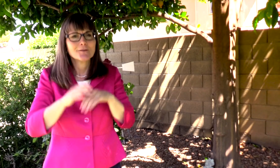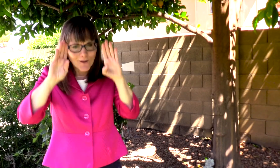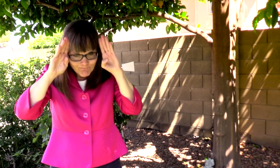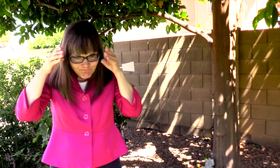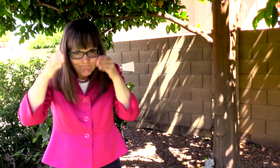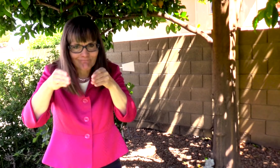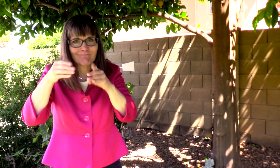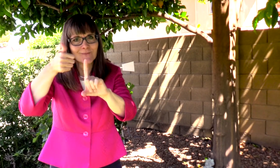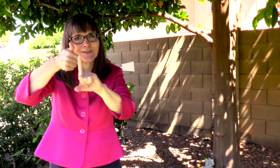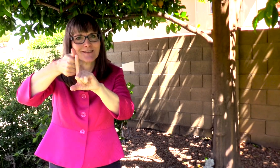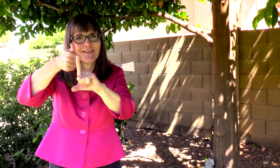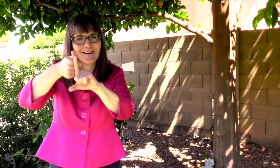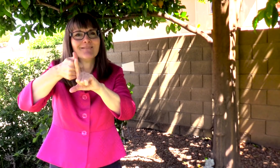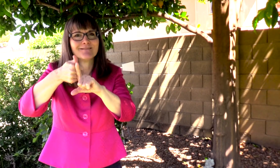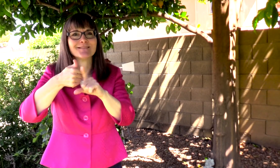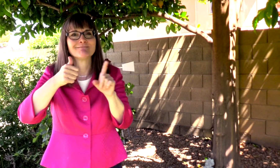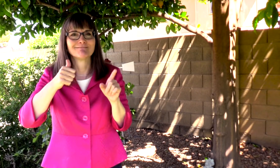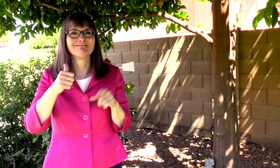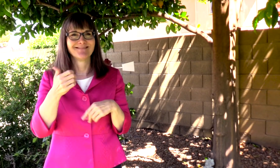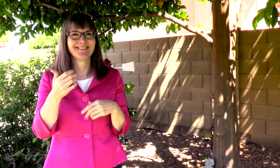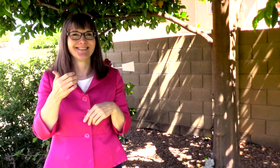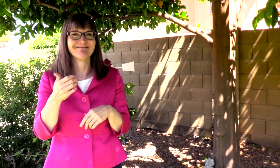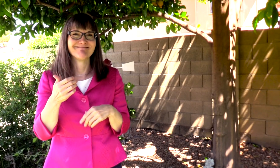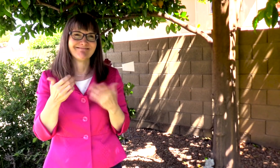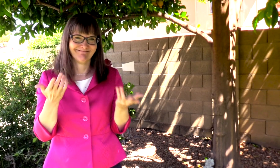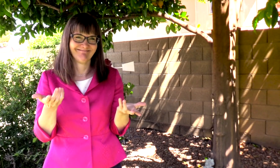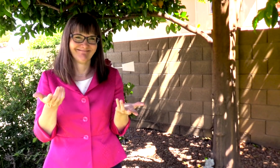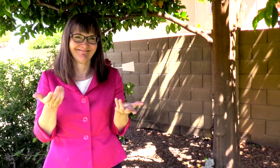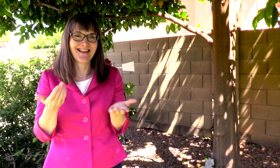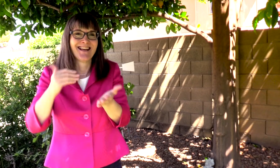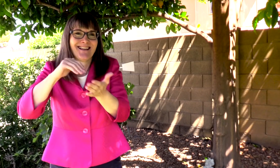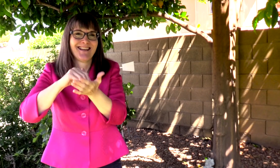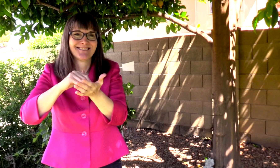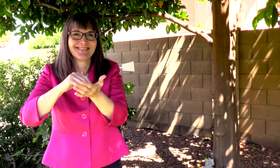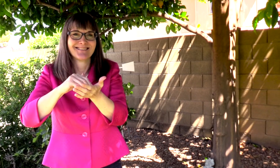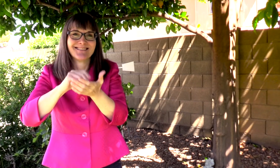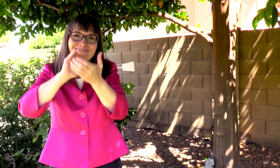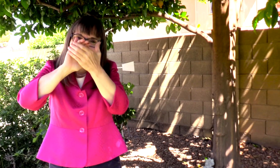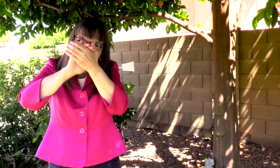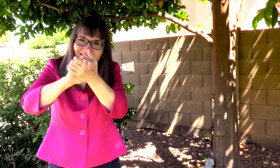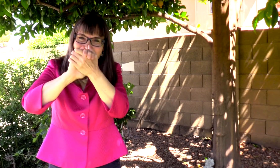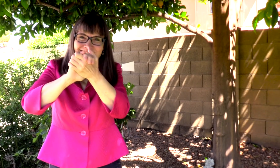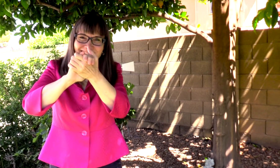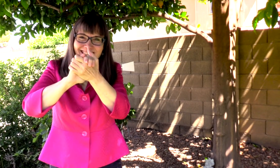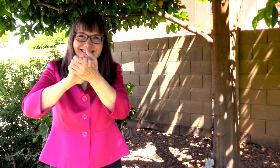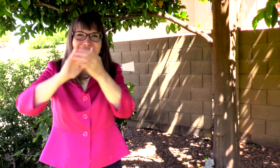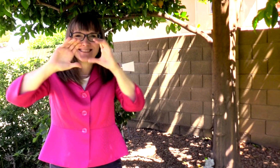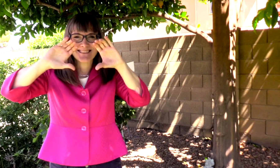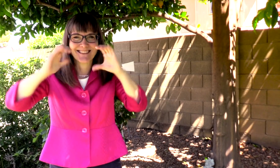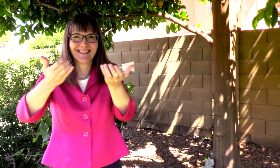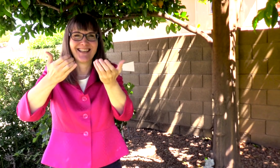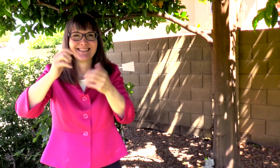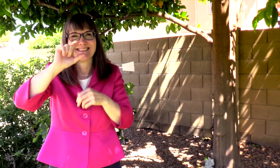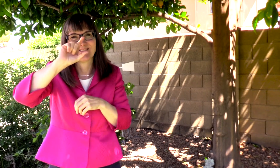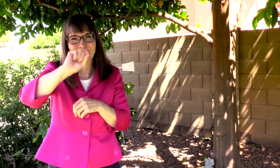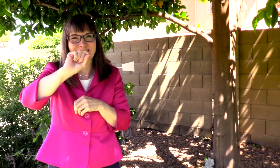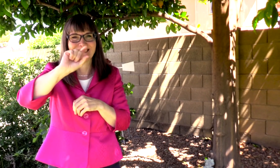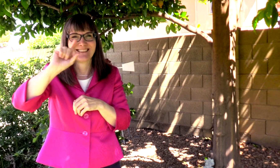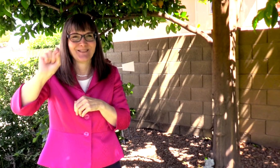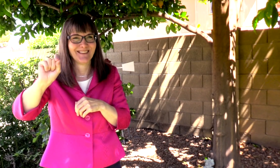FOCUS ON YOURSELF. AGAIN, CONGRATULATIONS CLASS OF 2020.